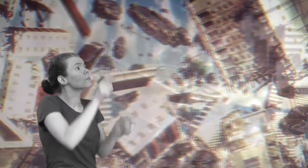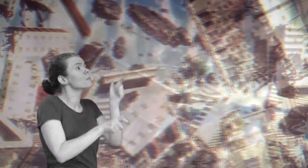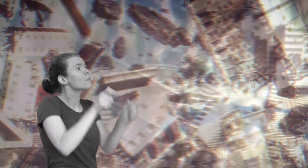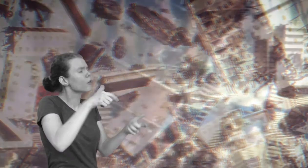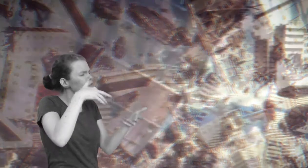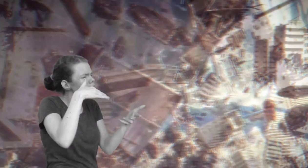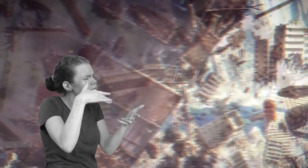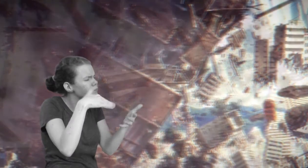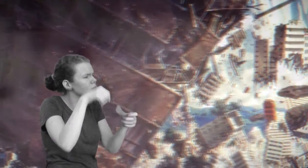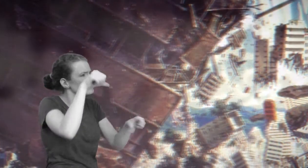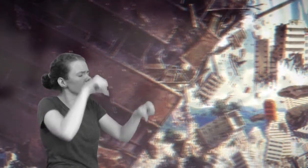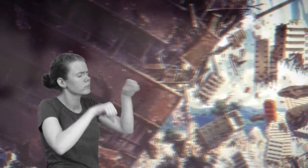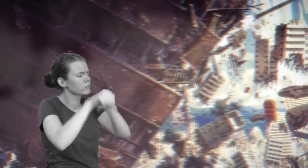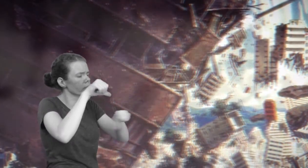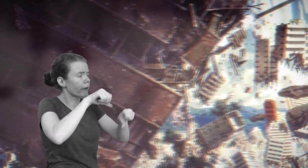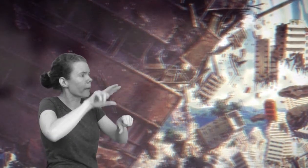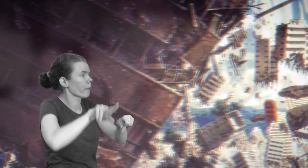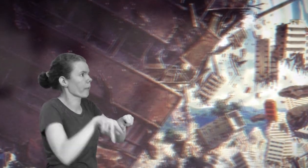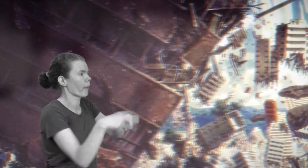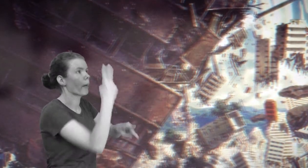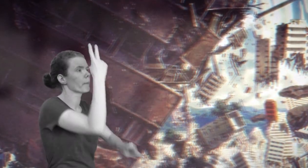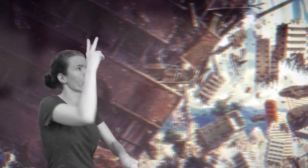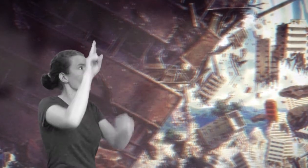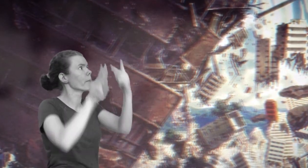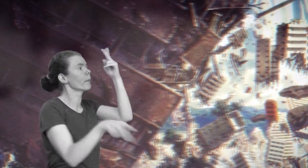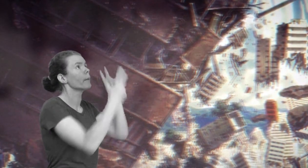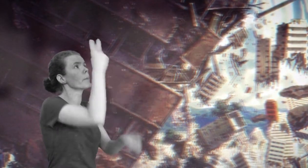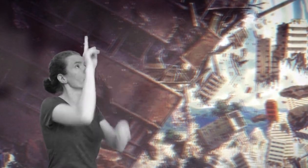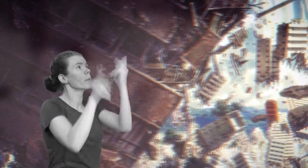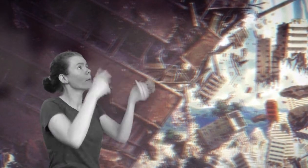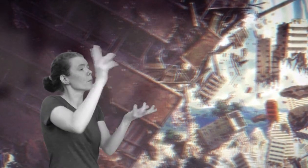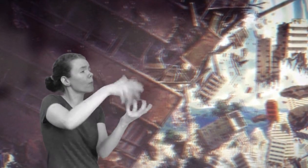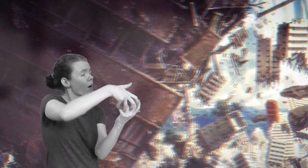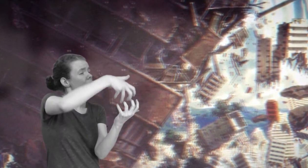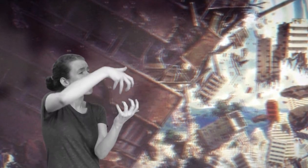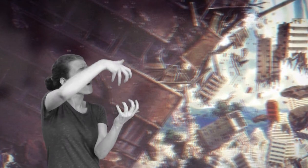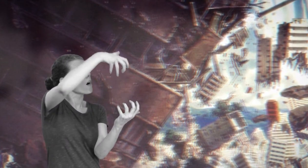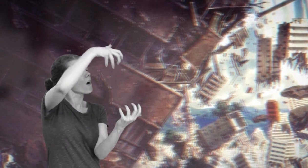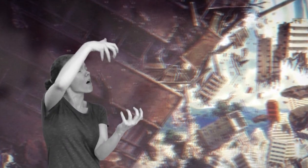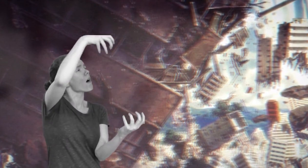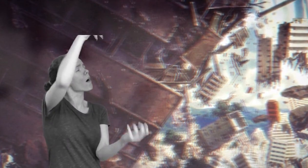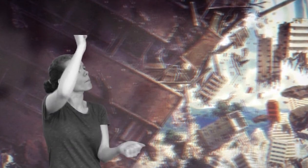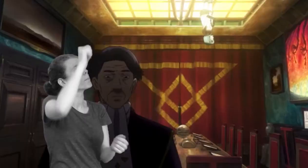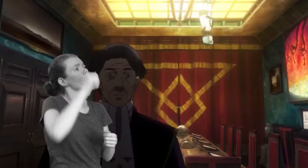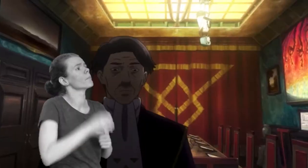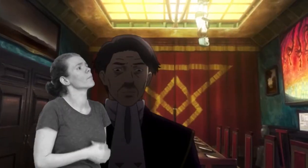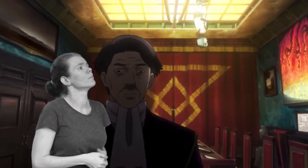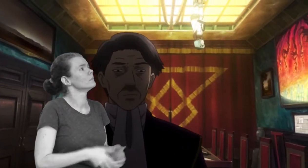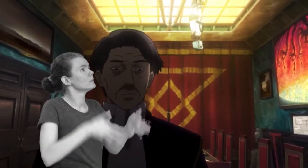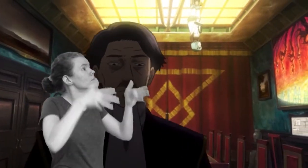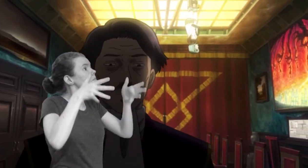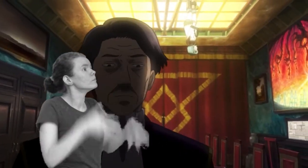The people, and everything they created, all fell up into the sky.